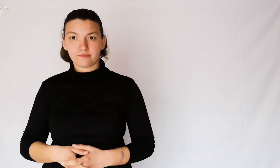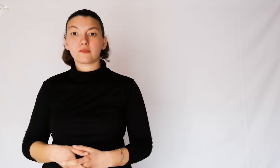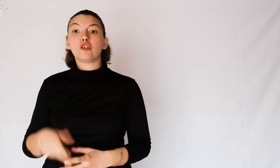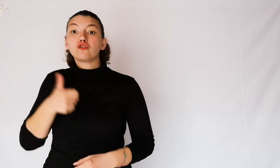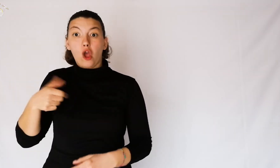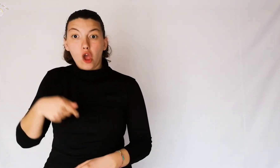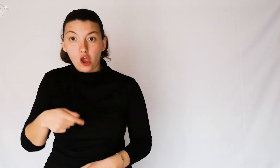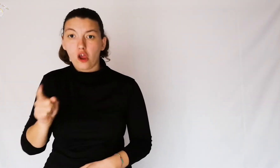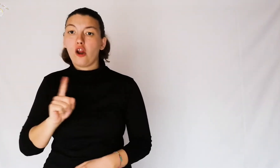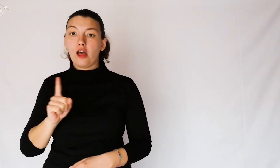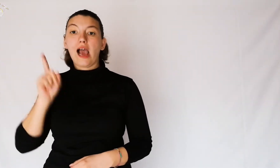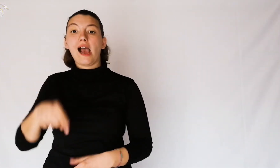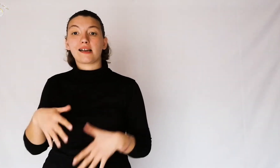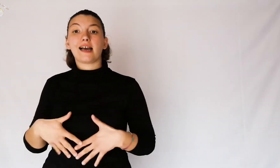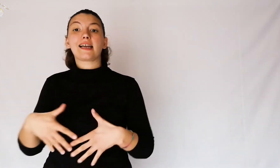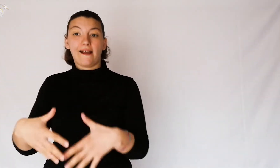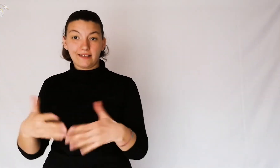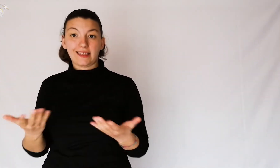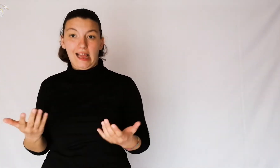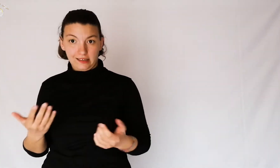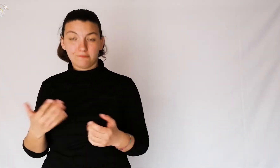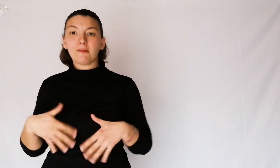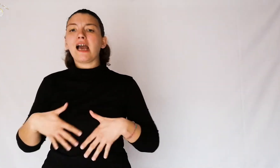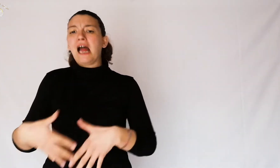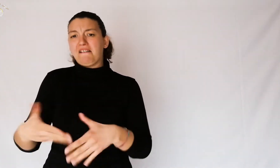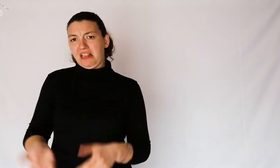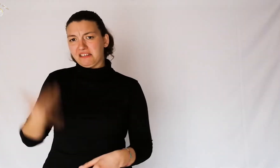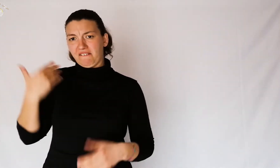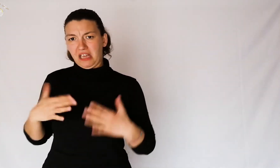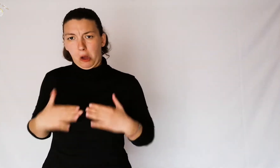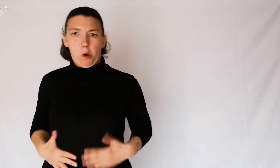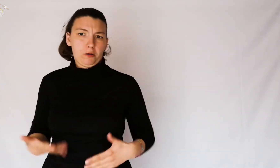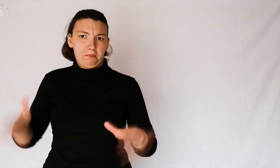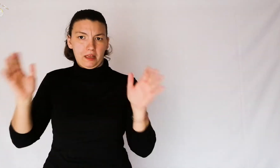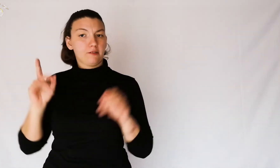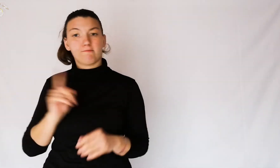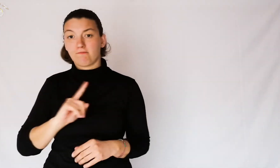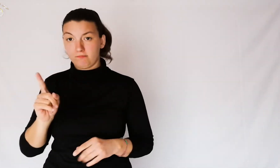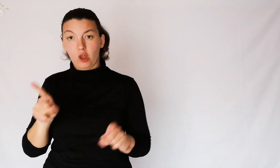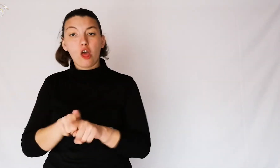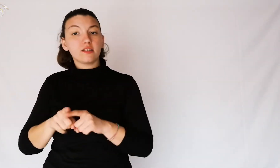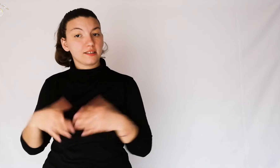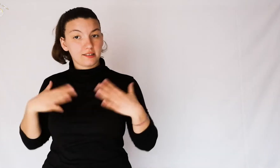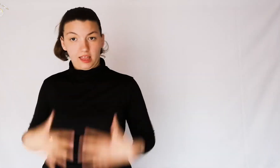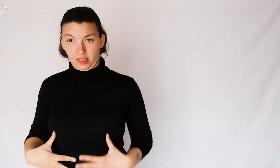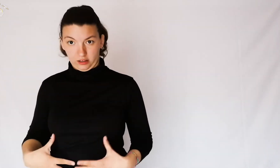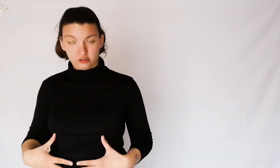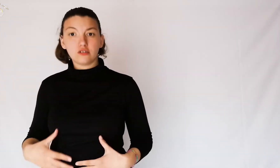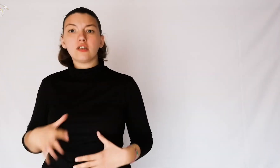And not only that, they also had to wear it during pregnancy.